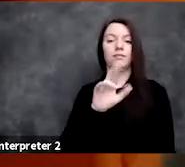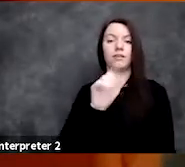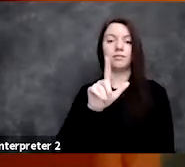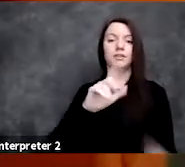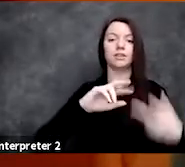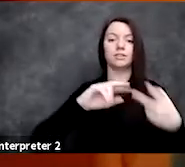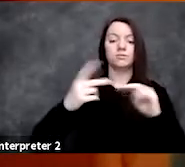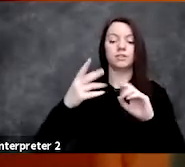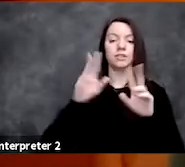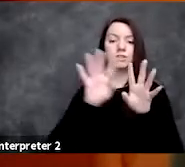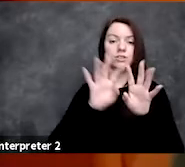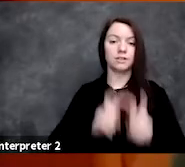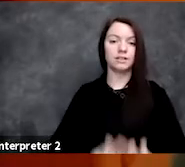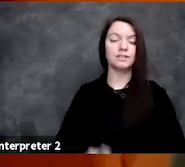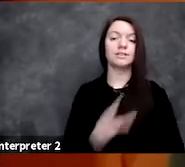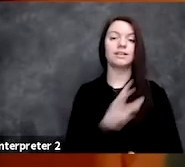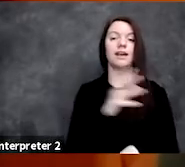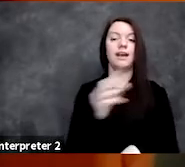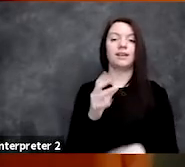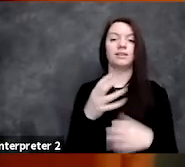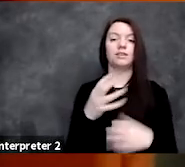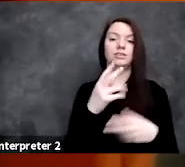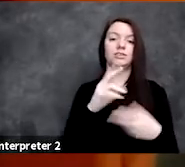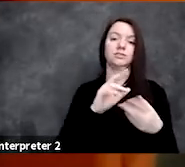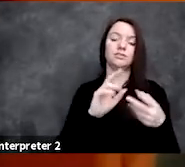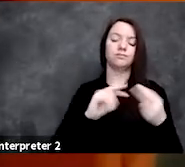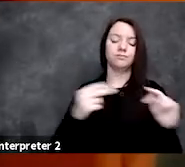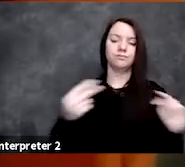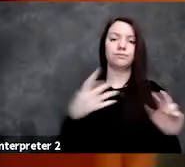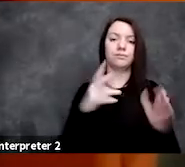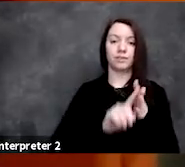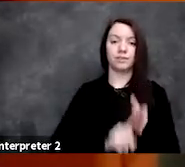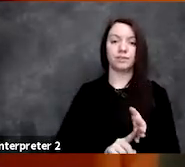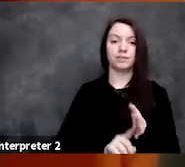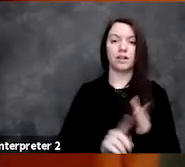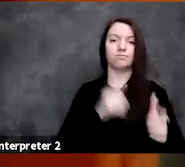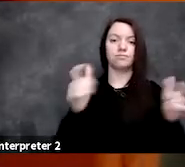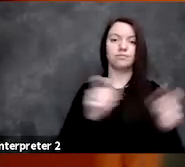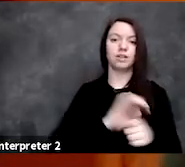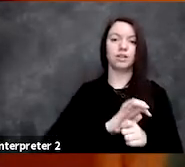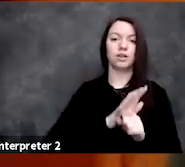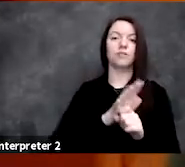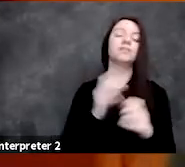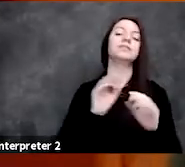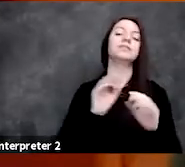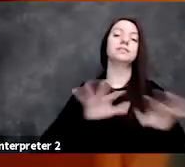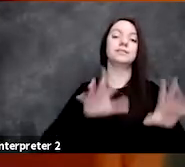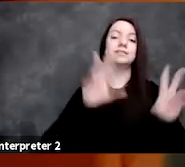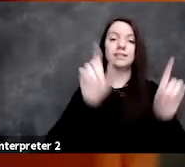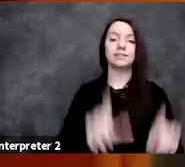and host genetics research, large-scale COVID-19 testing and vaccine development,